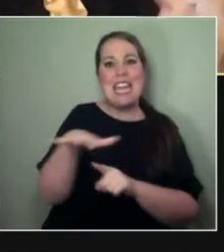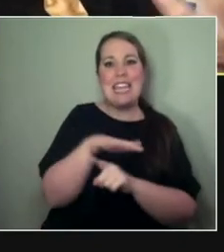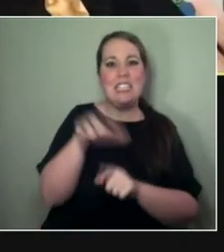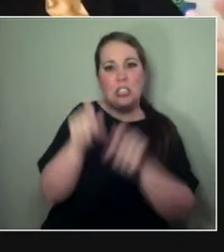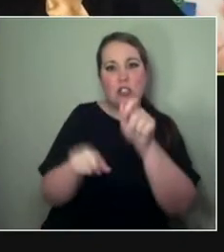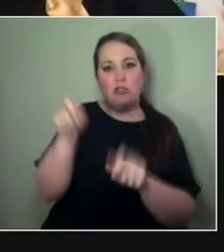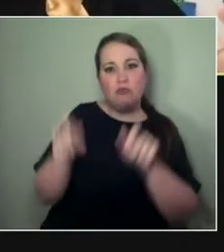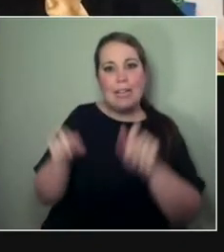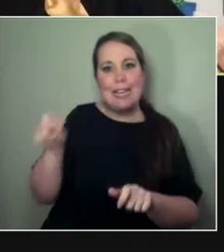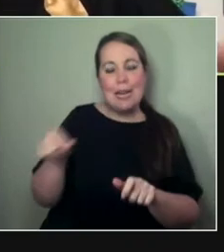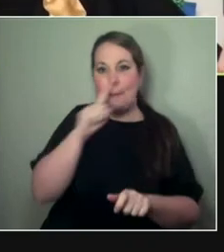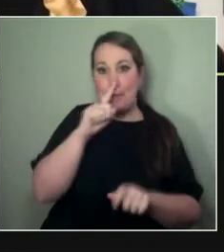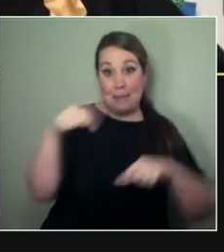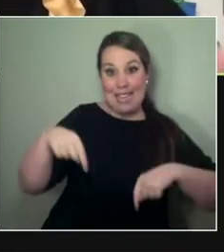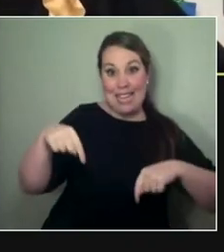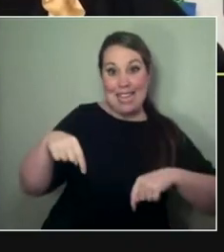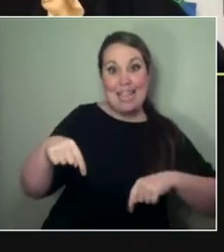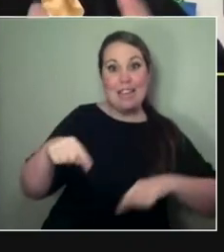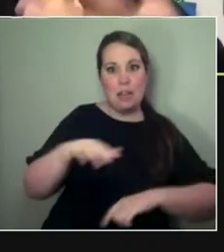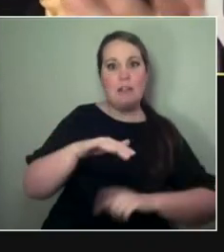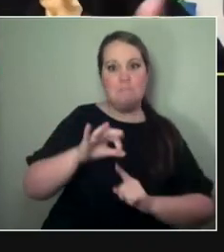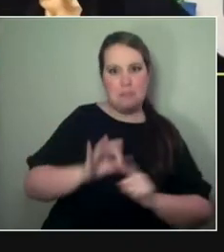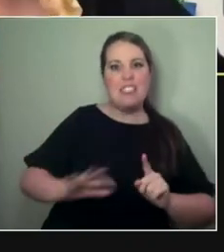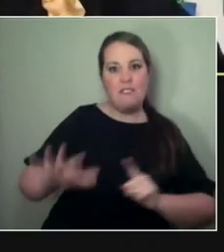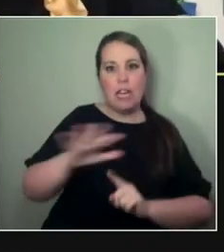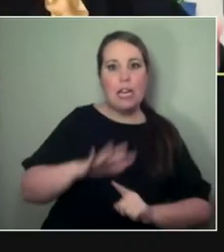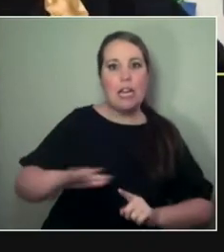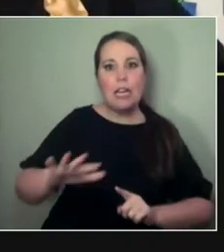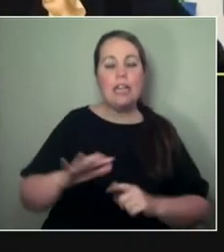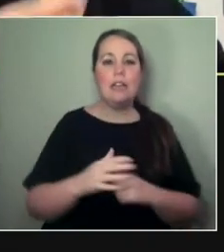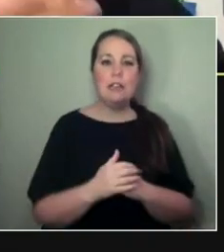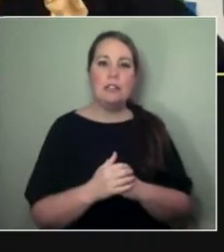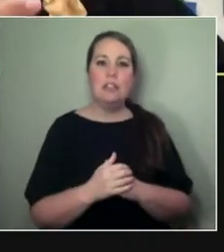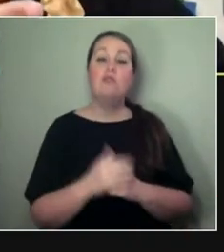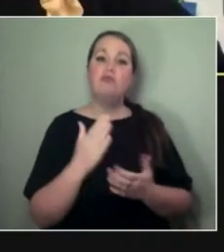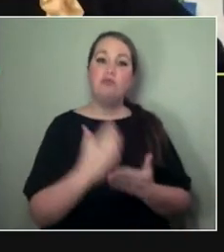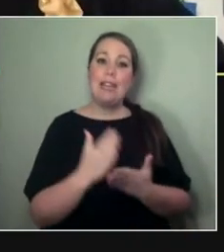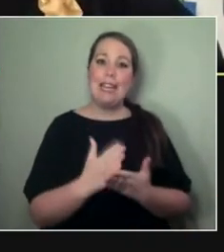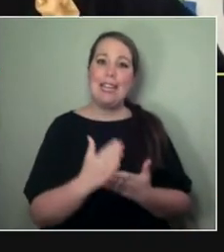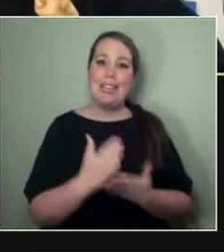who we are as the Collective. I think we all kind of use it as a nice kind of barrier sometimes.